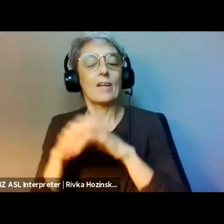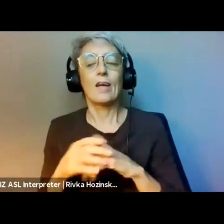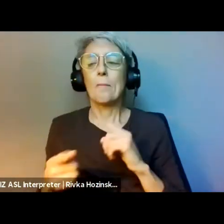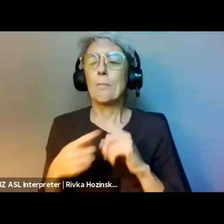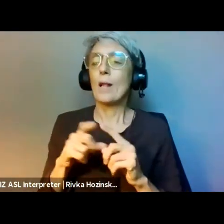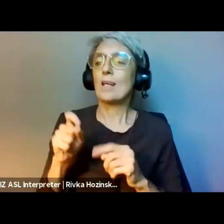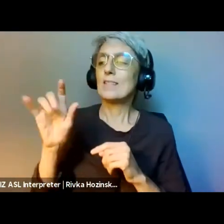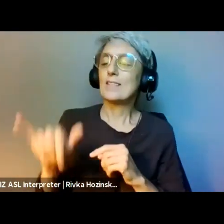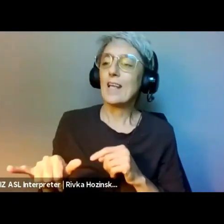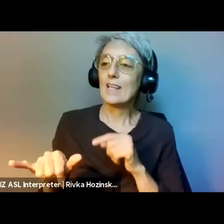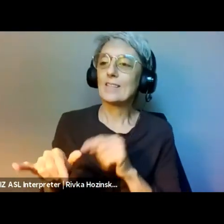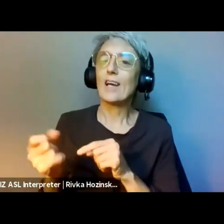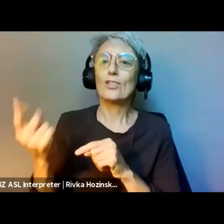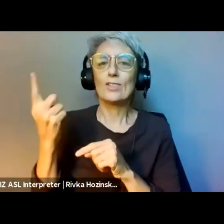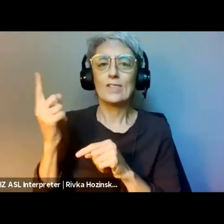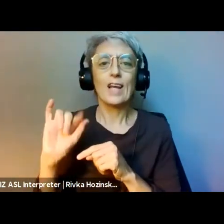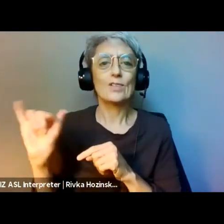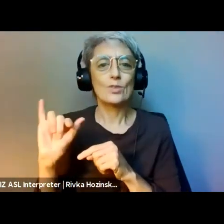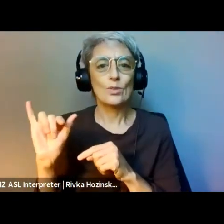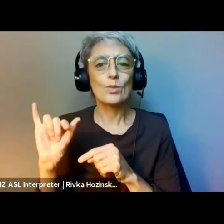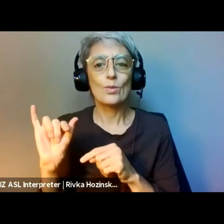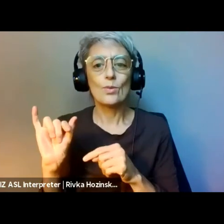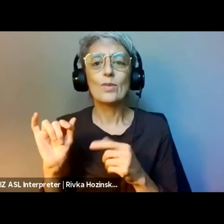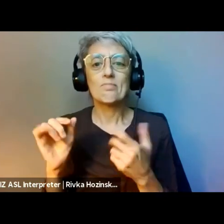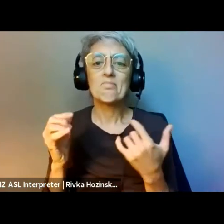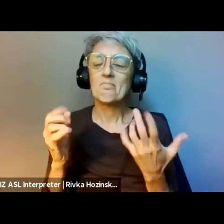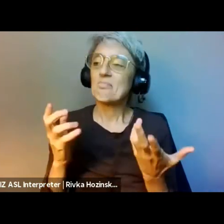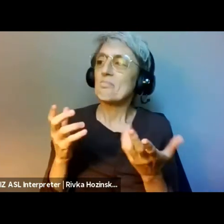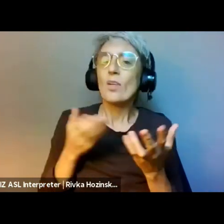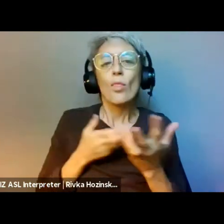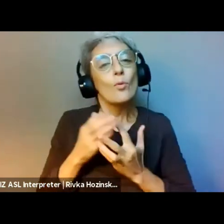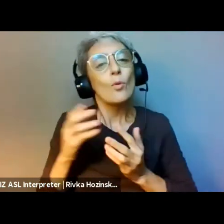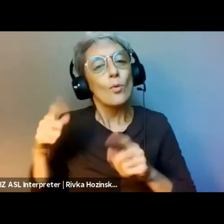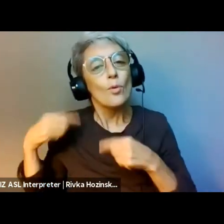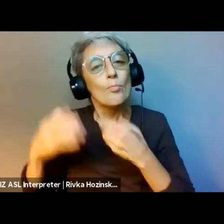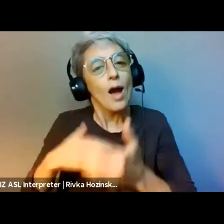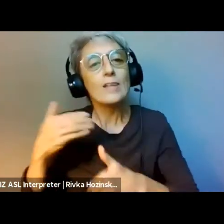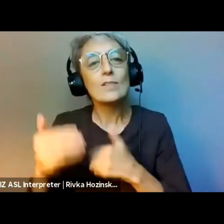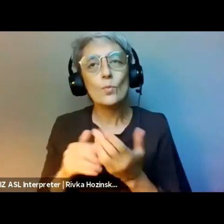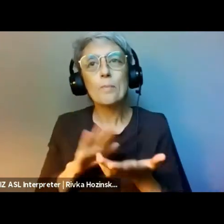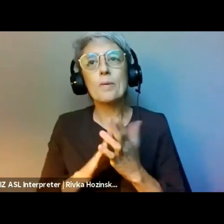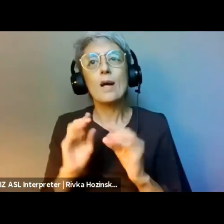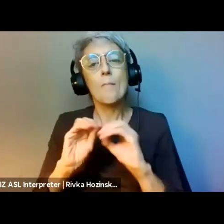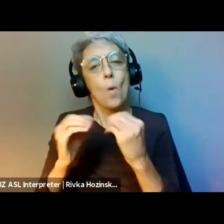reparations campaigns. But this alone is insufficient. We also invest in committees